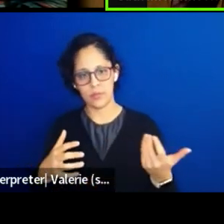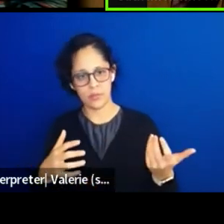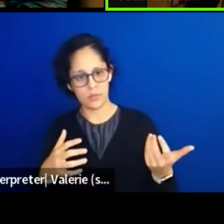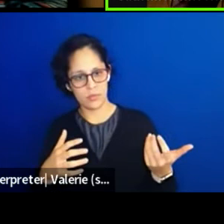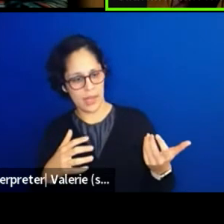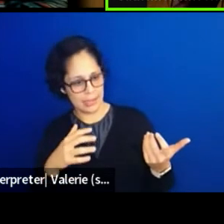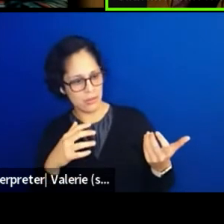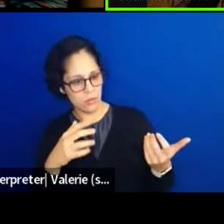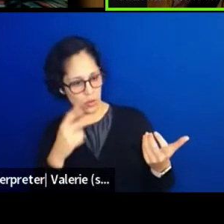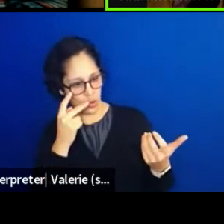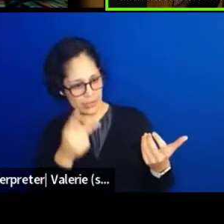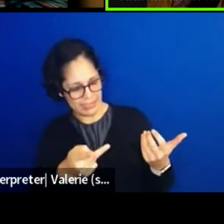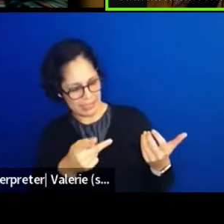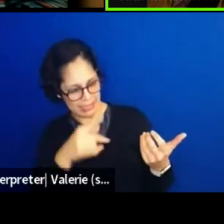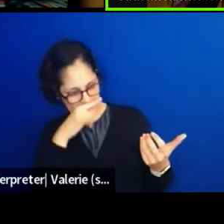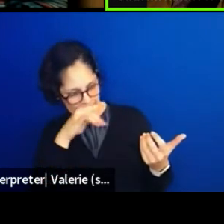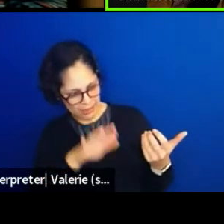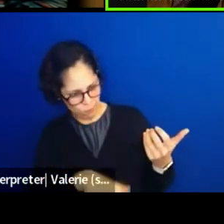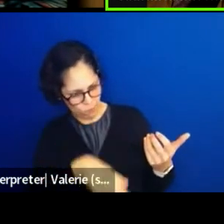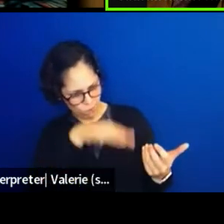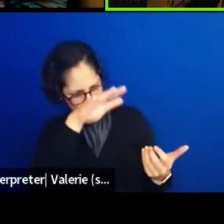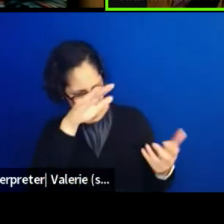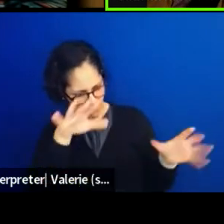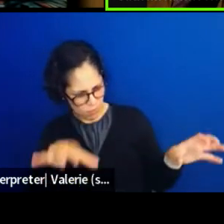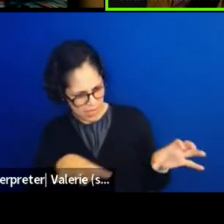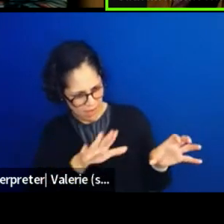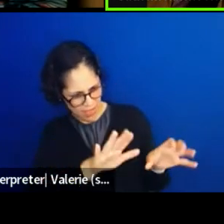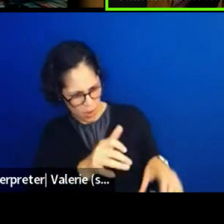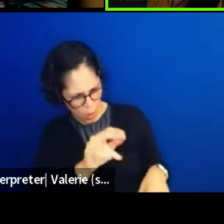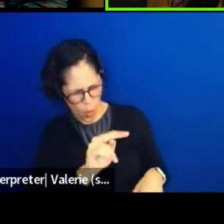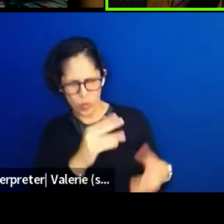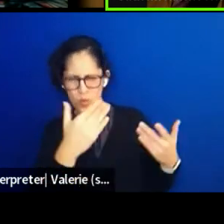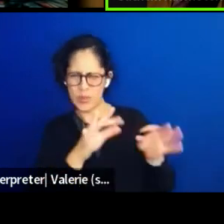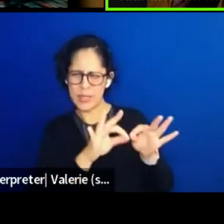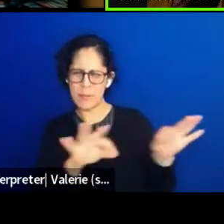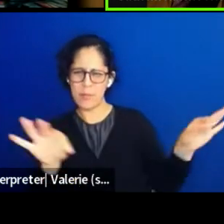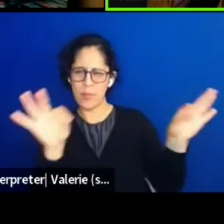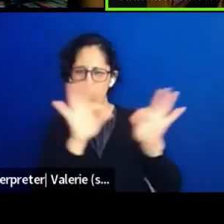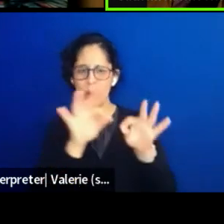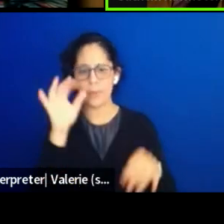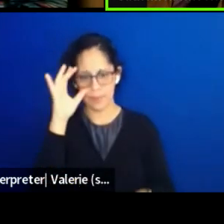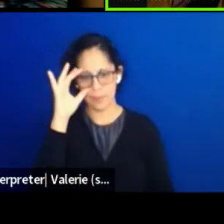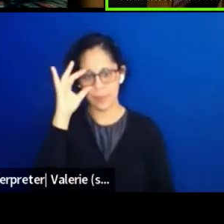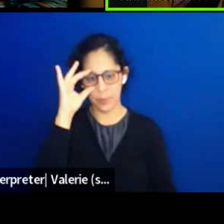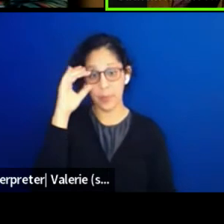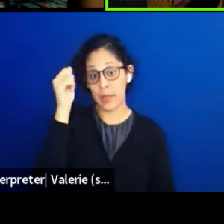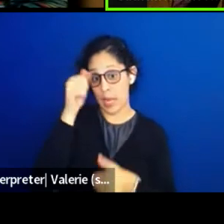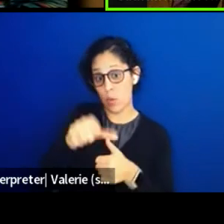is what we need to. And I remember when my grandfather tell me all this history.